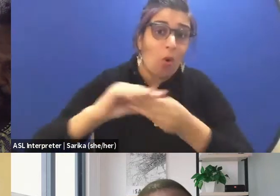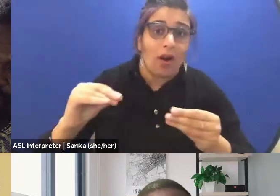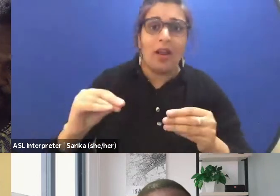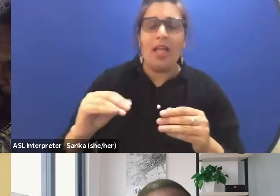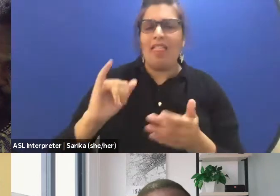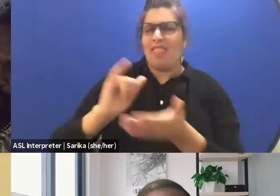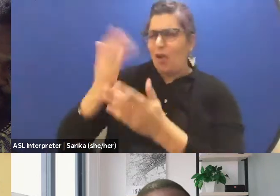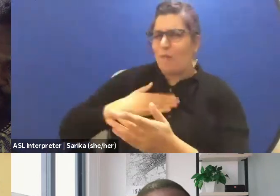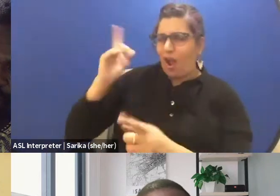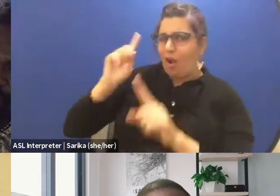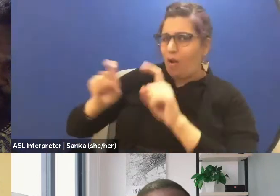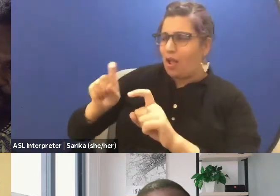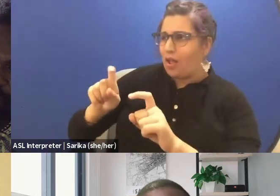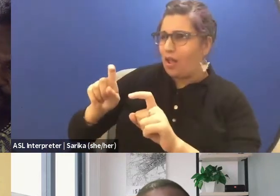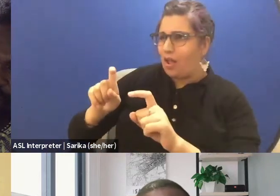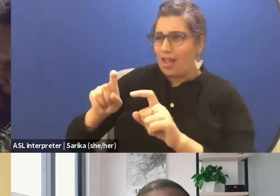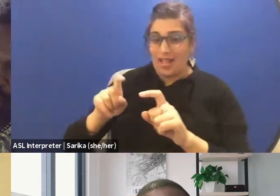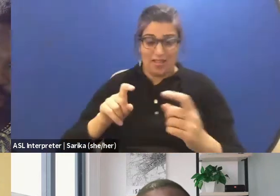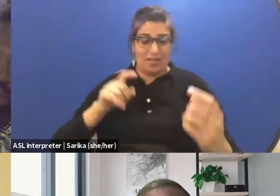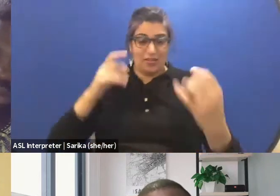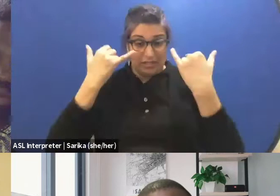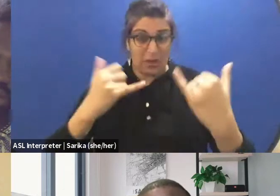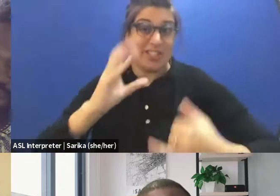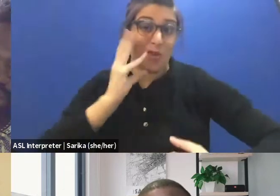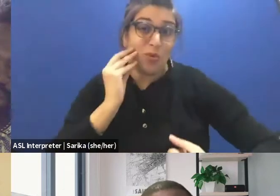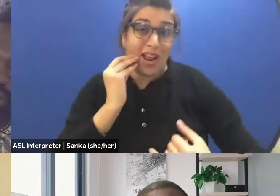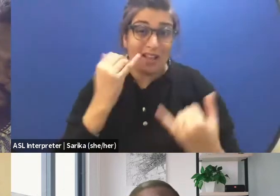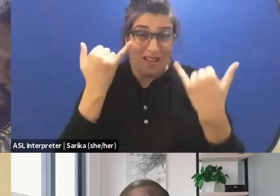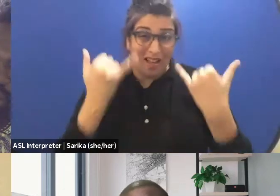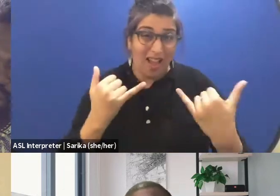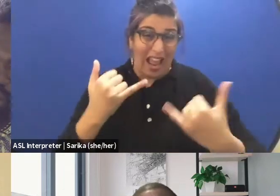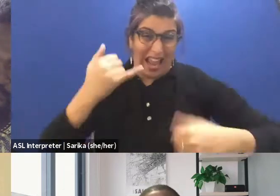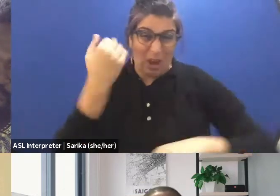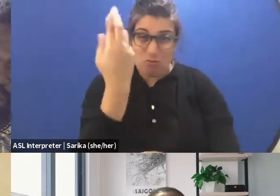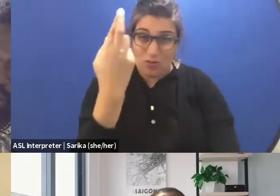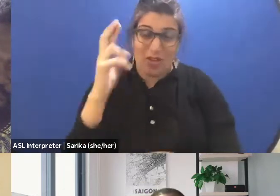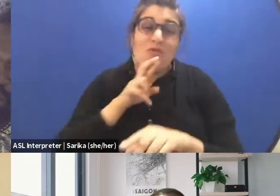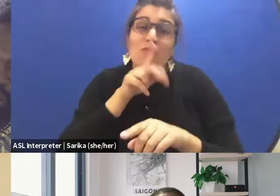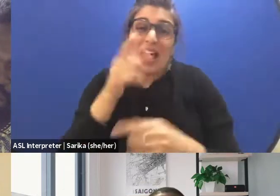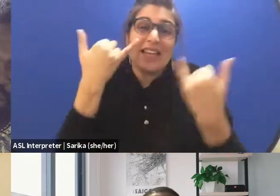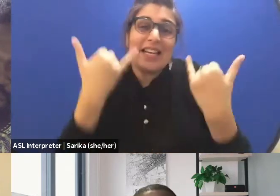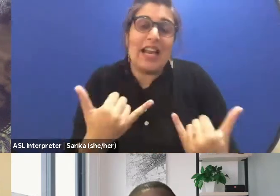Faced to this reality, which is present. If I go directly to this story,